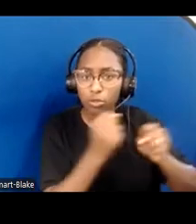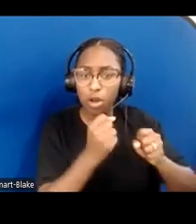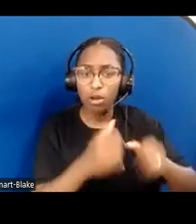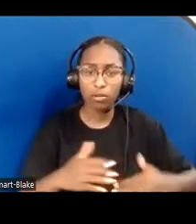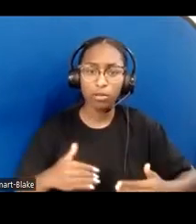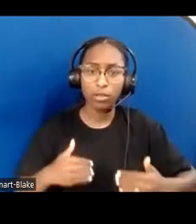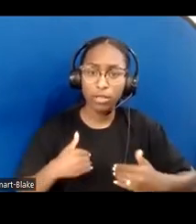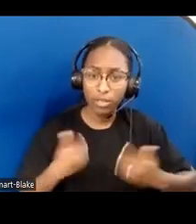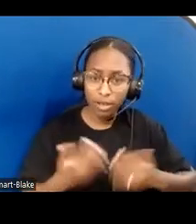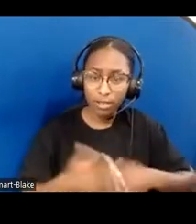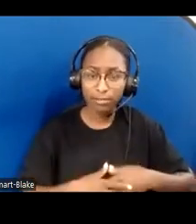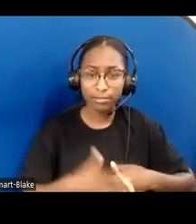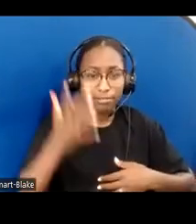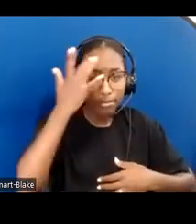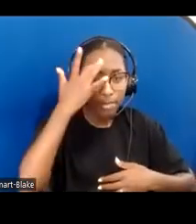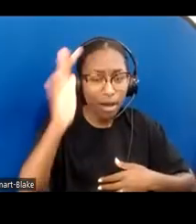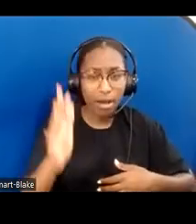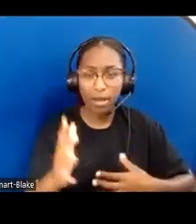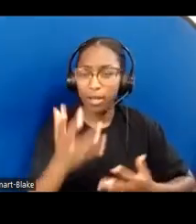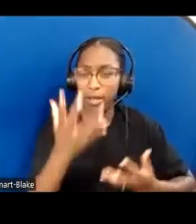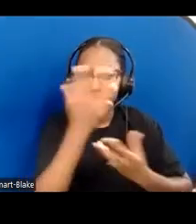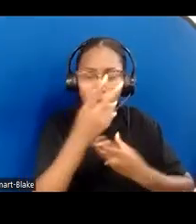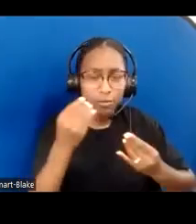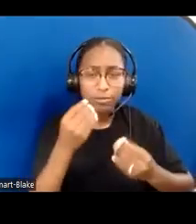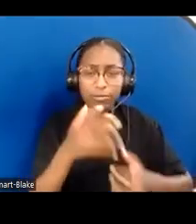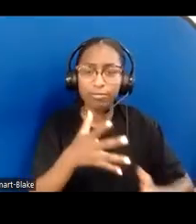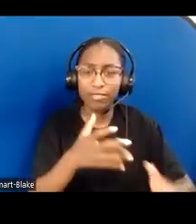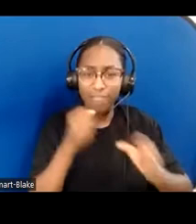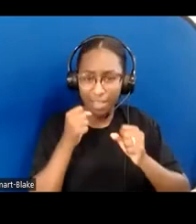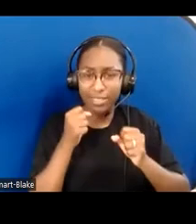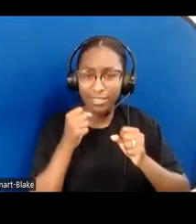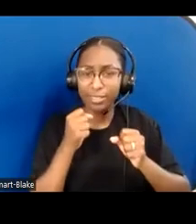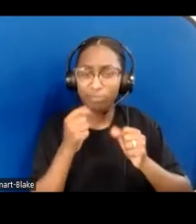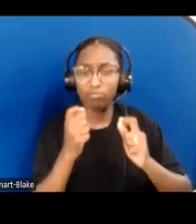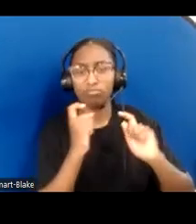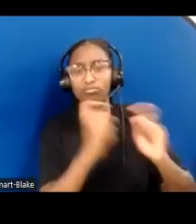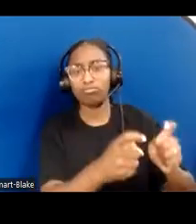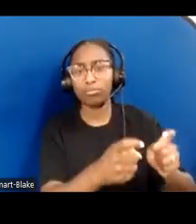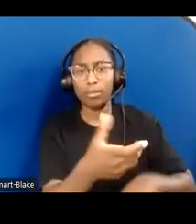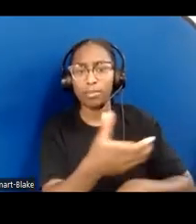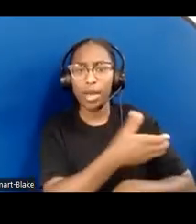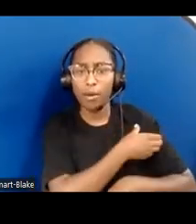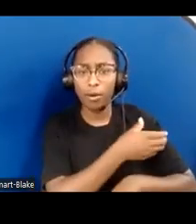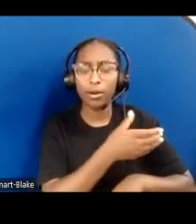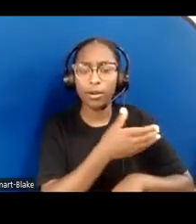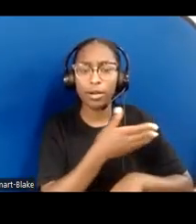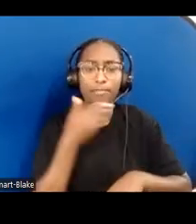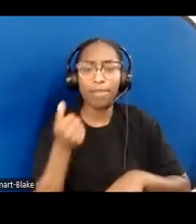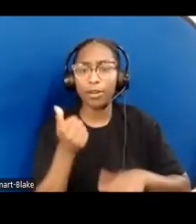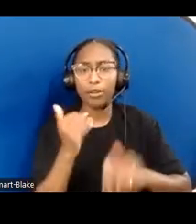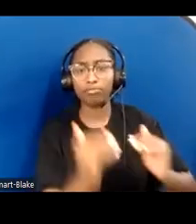faster, more beautiful, or are of certain ethnicities may be seen as better and allocated more power.